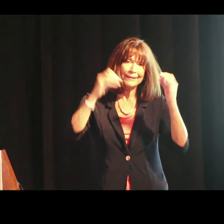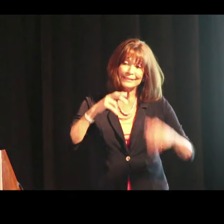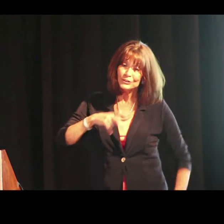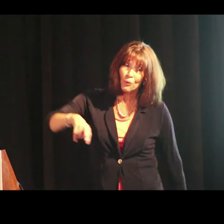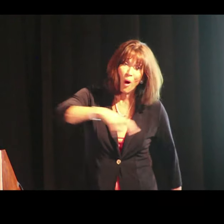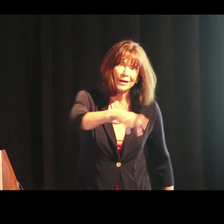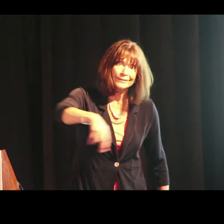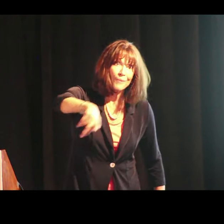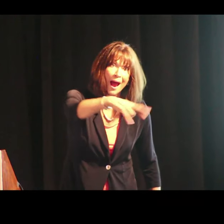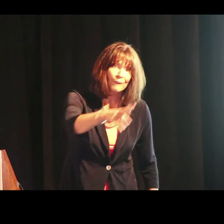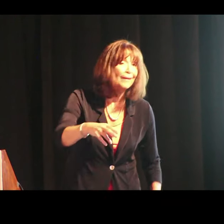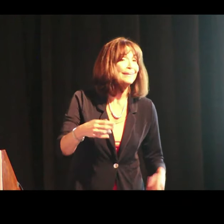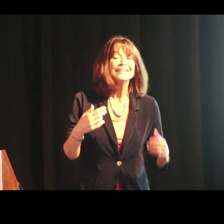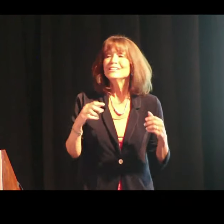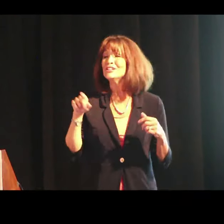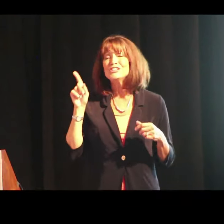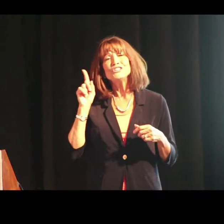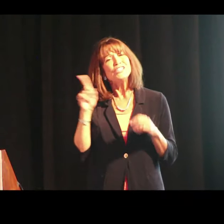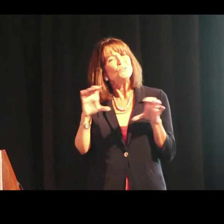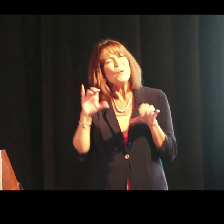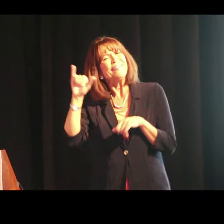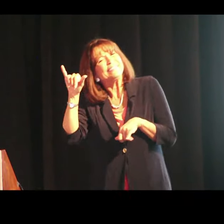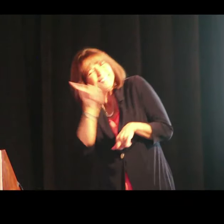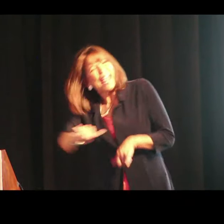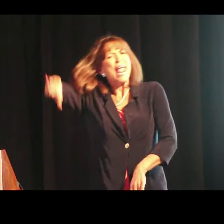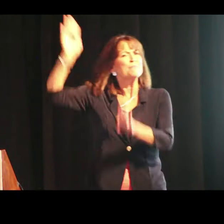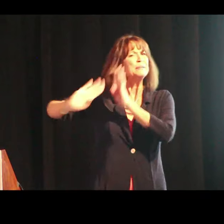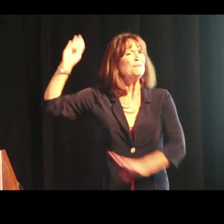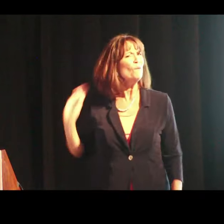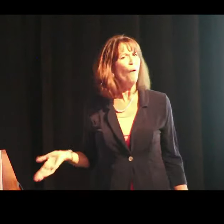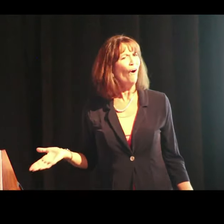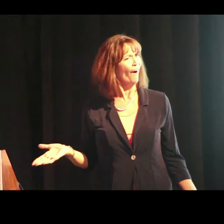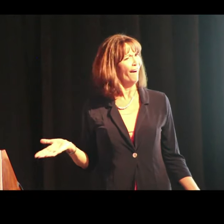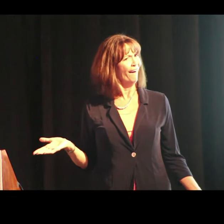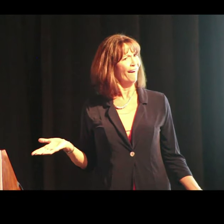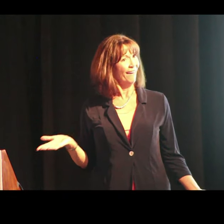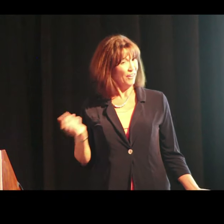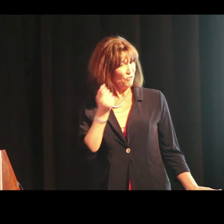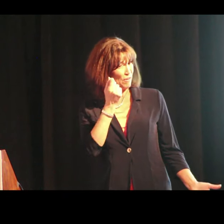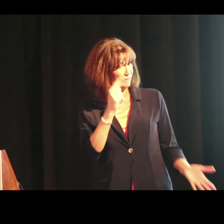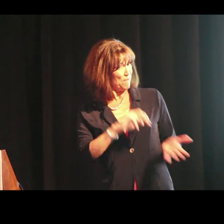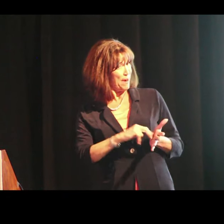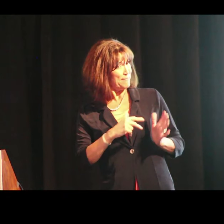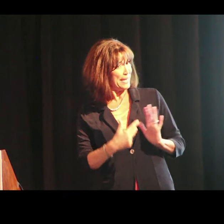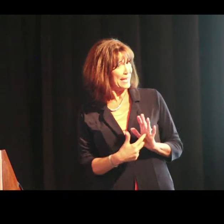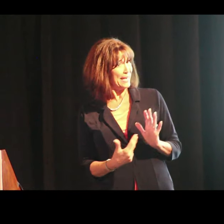the teacher – sitting around a table and teacher's walking around, doesn't really change the situation. It's really just the same as it was before.